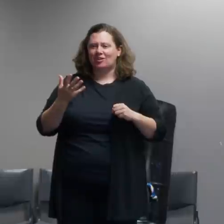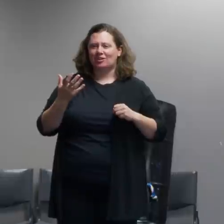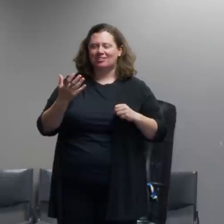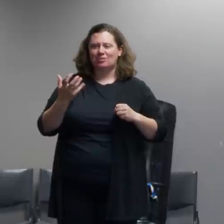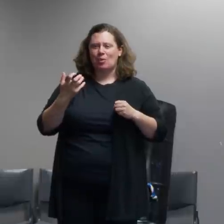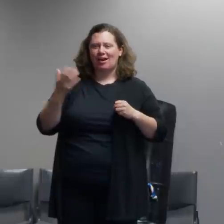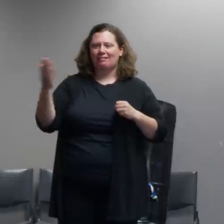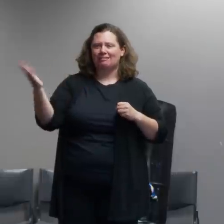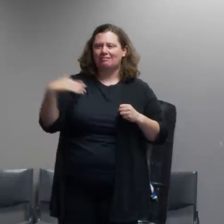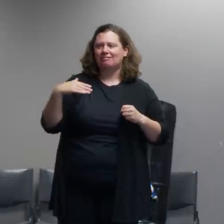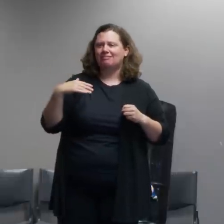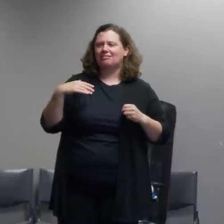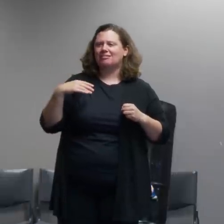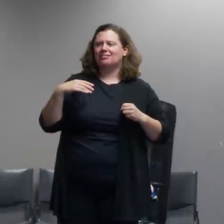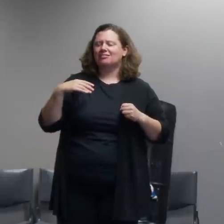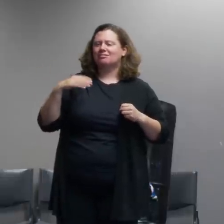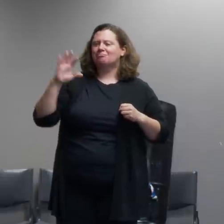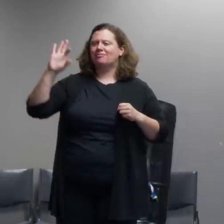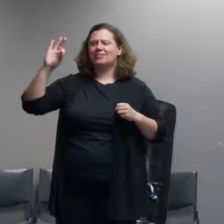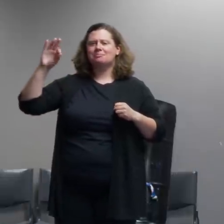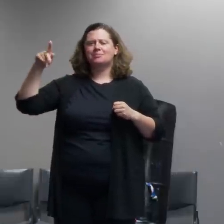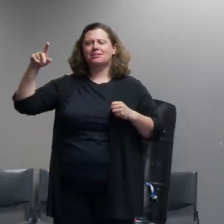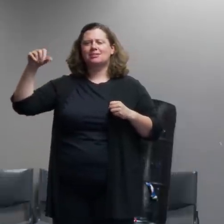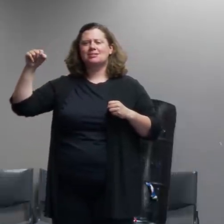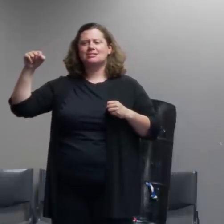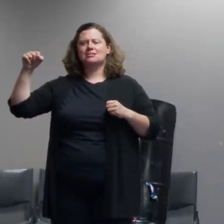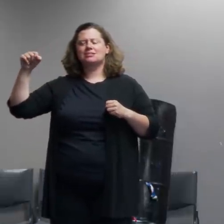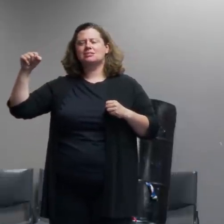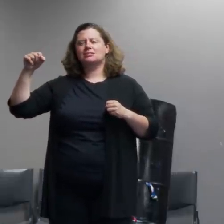protective service and maybe some folks from customs and border